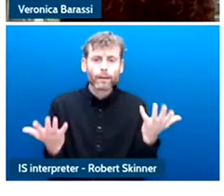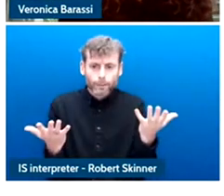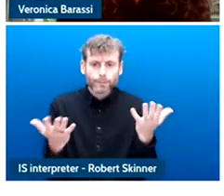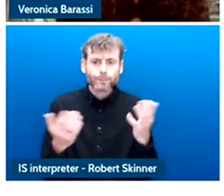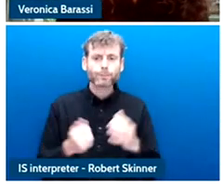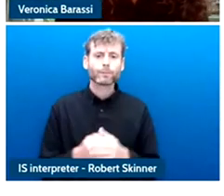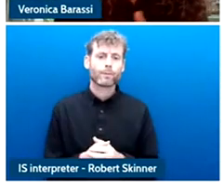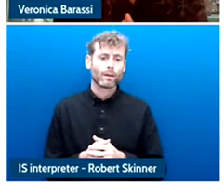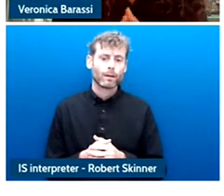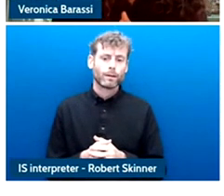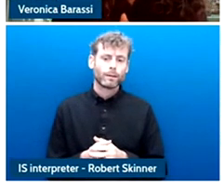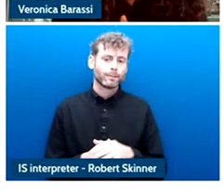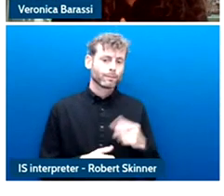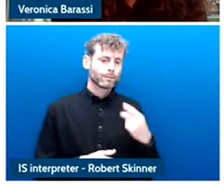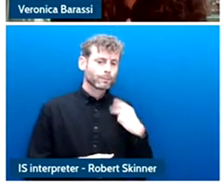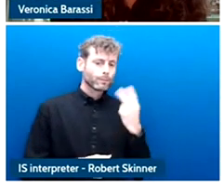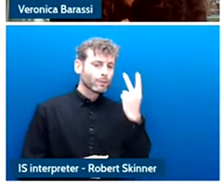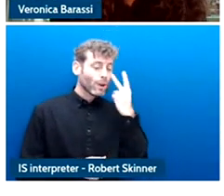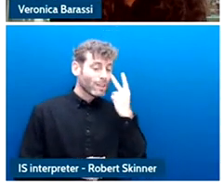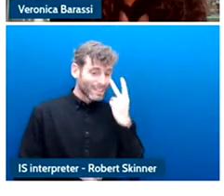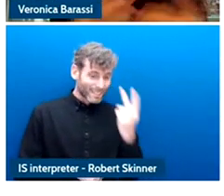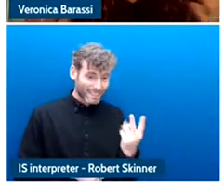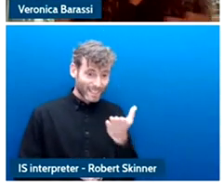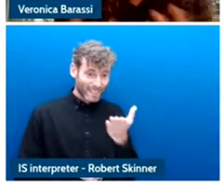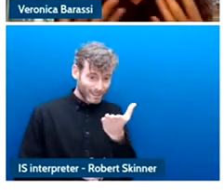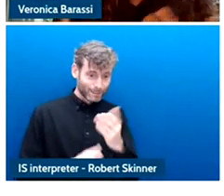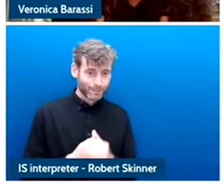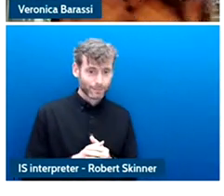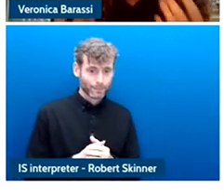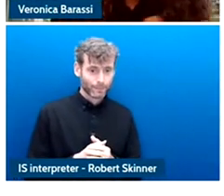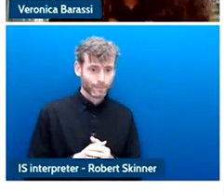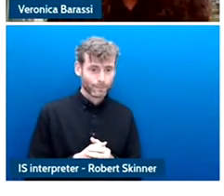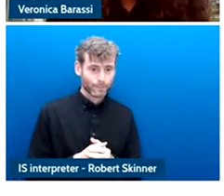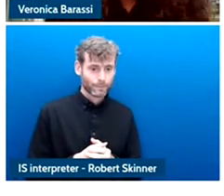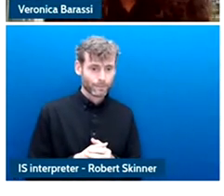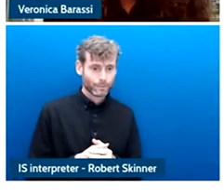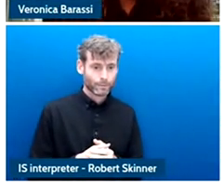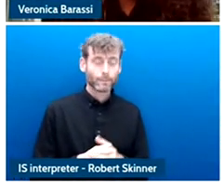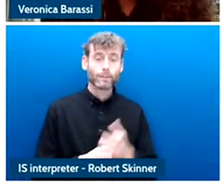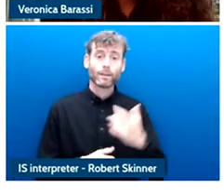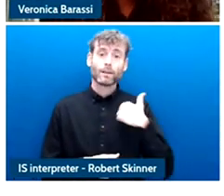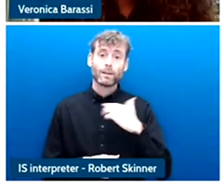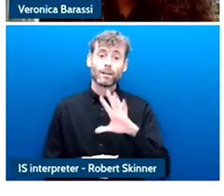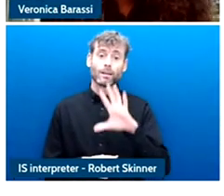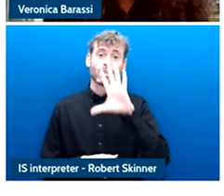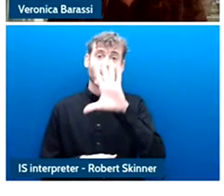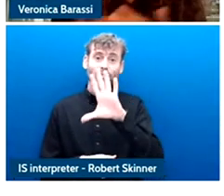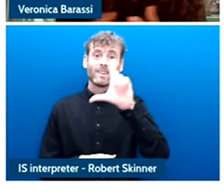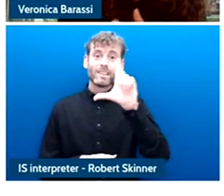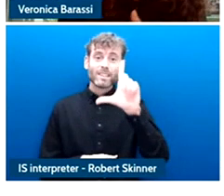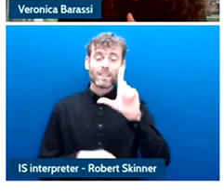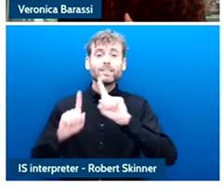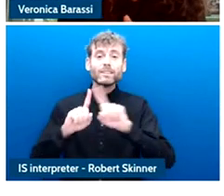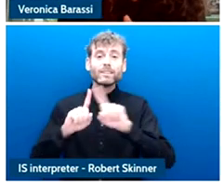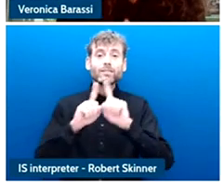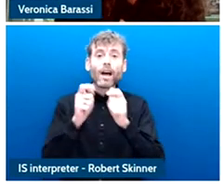information and obviously without contact and I carried out interview and is eight nos of digital -- [Indiscernible]